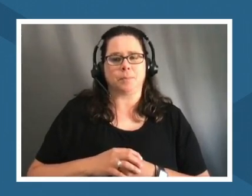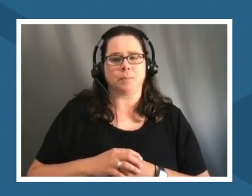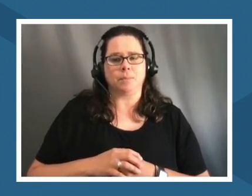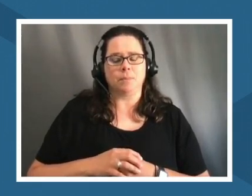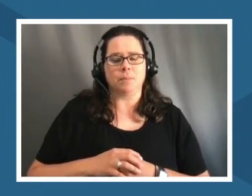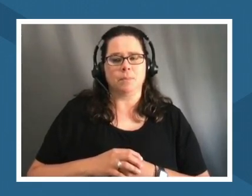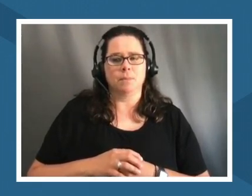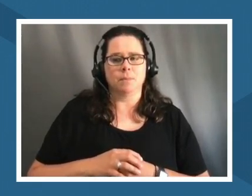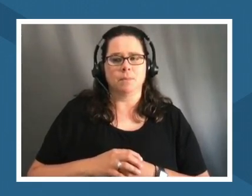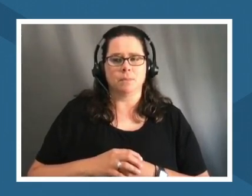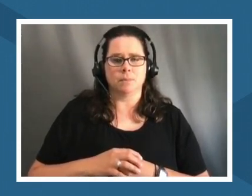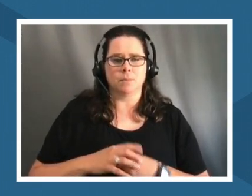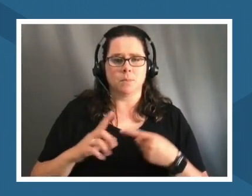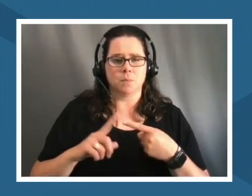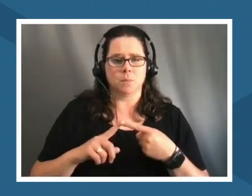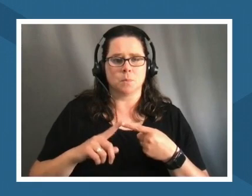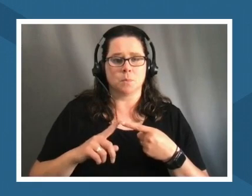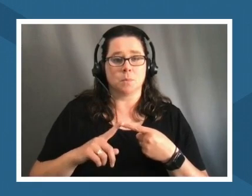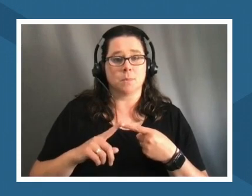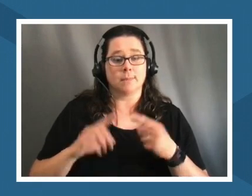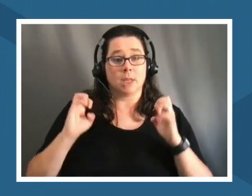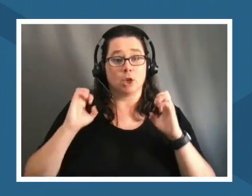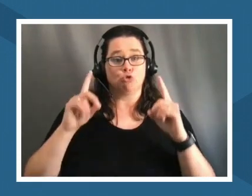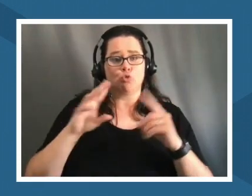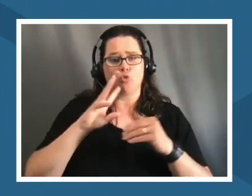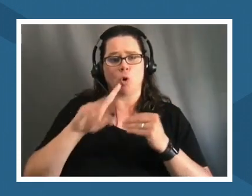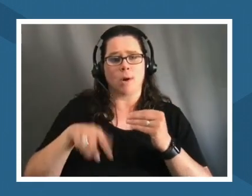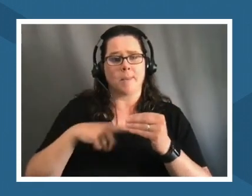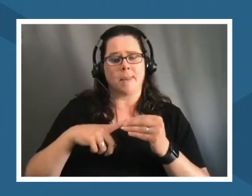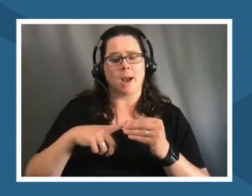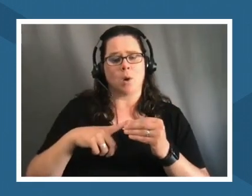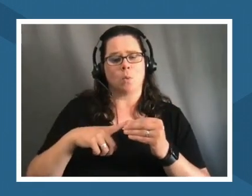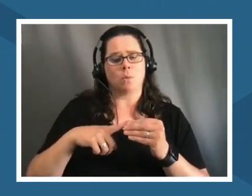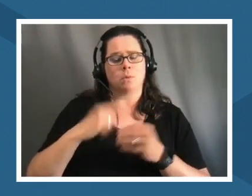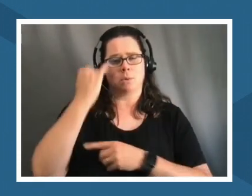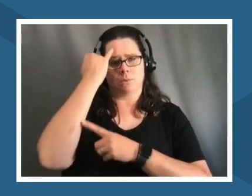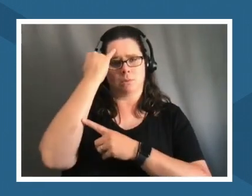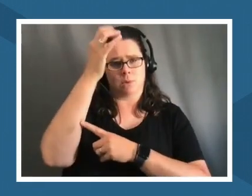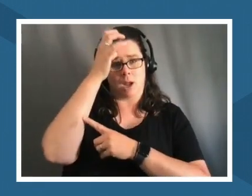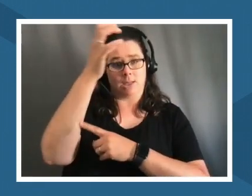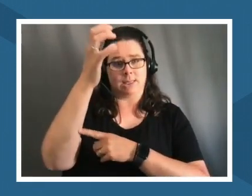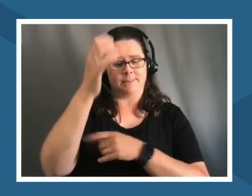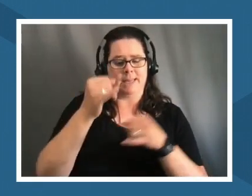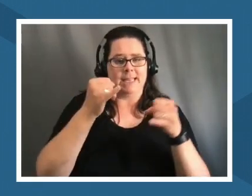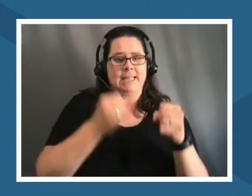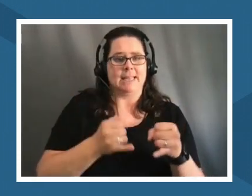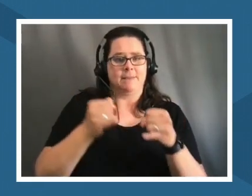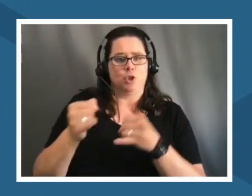idea of personalization that we must individualize learning for